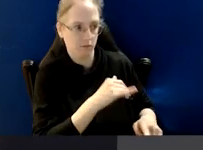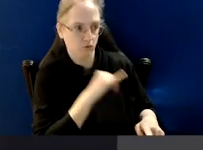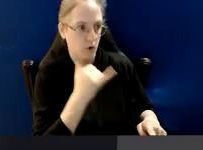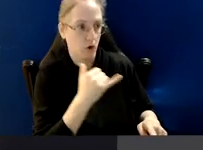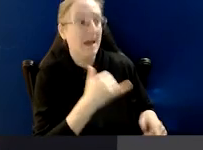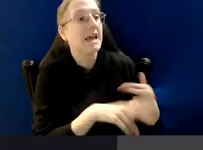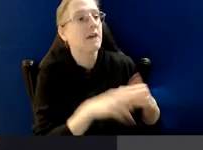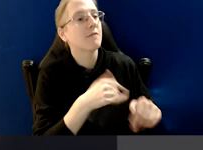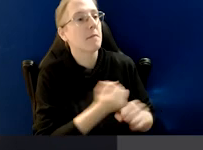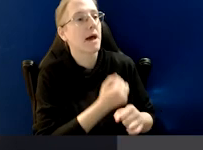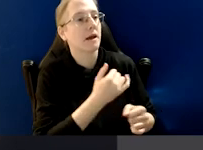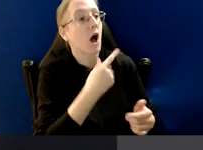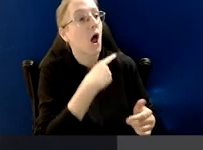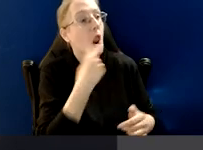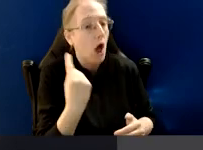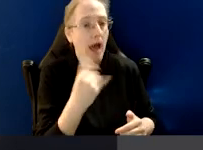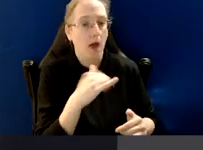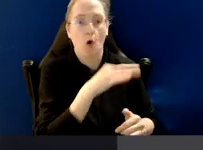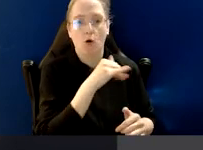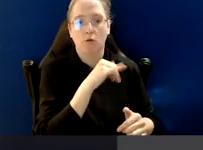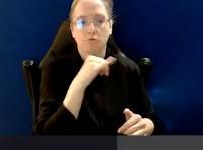a false or misleading statement to the NACC.